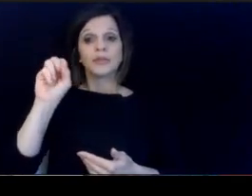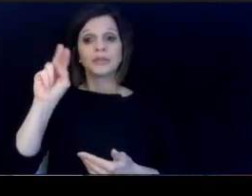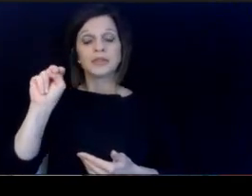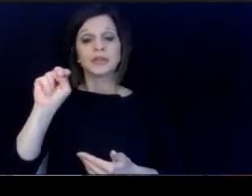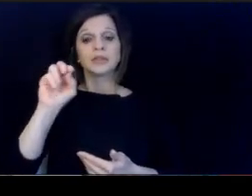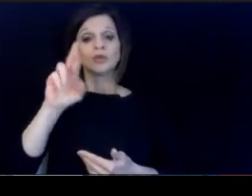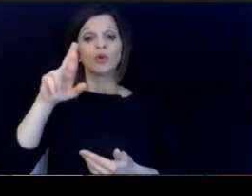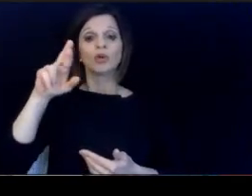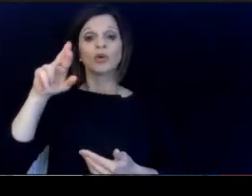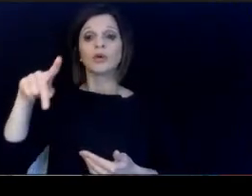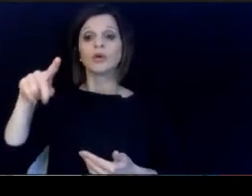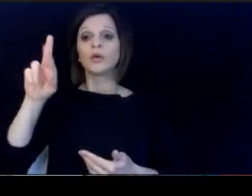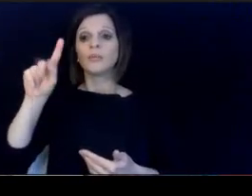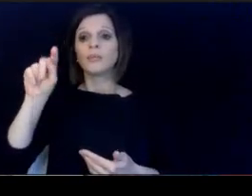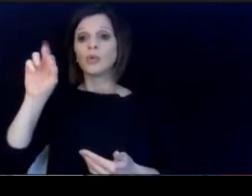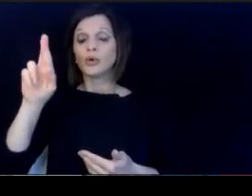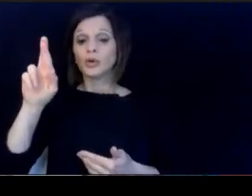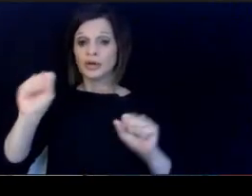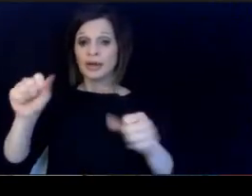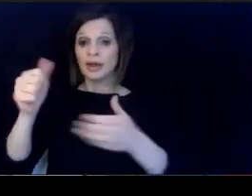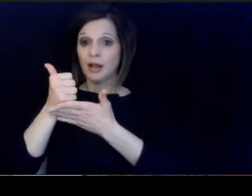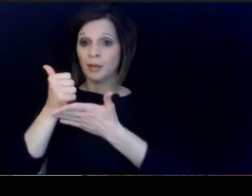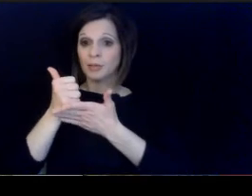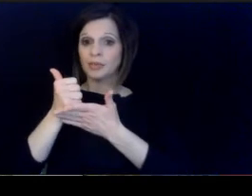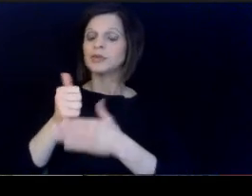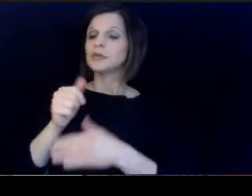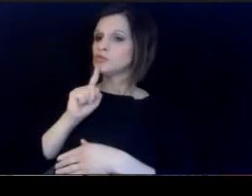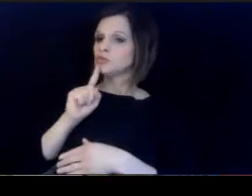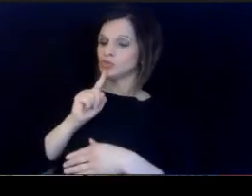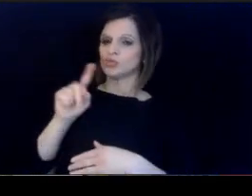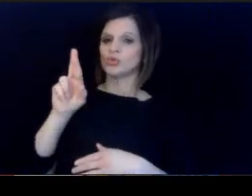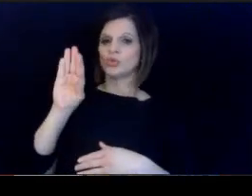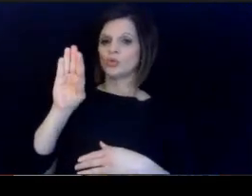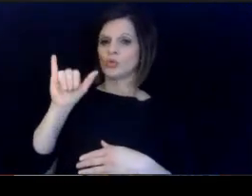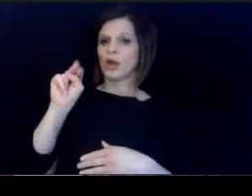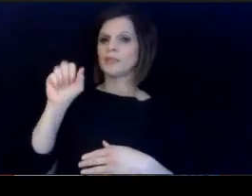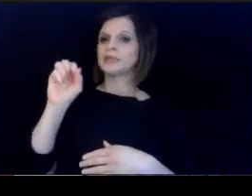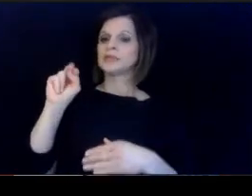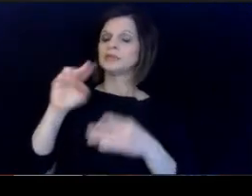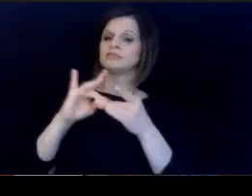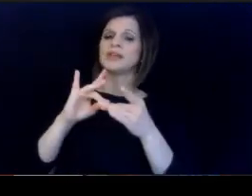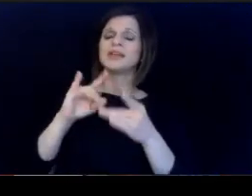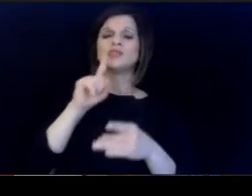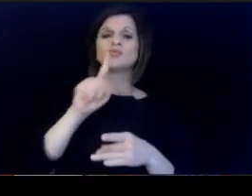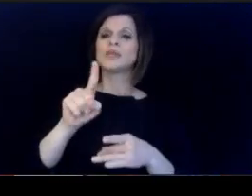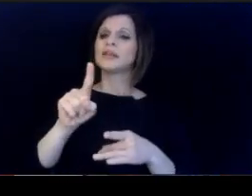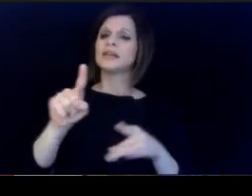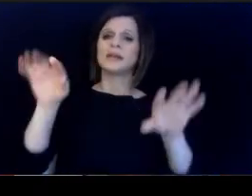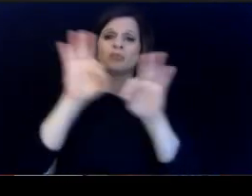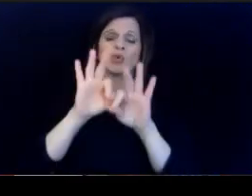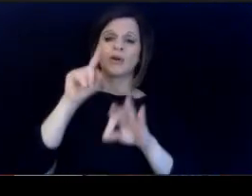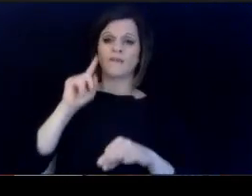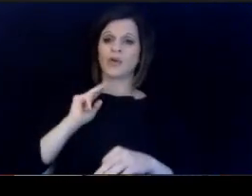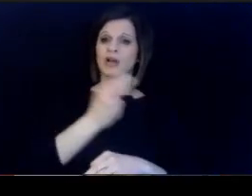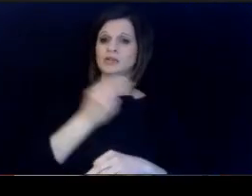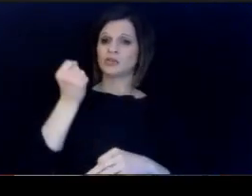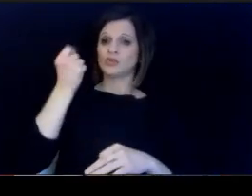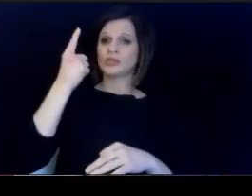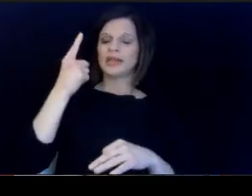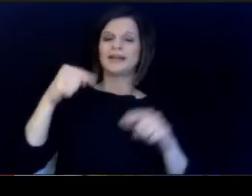Help us on that one. Sure, I'll jump in. Let anyone else that wanna jump in. It's crucial for us to understand that kind of goes back.